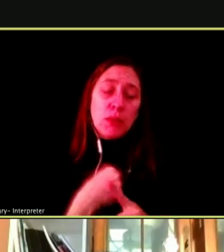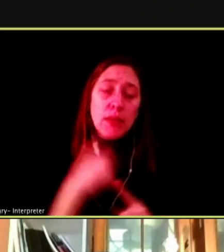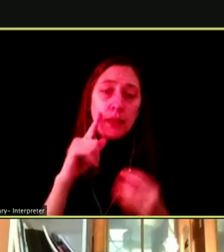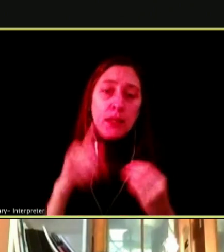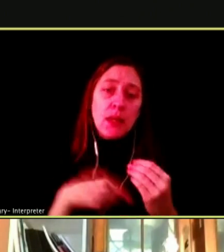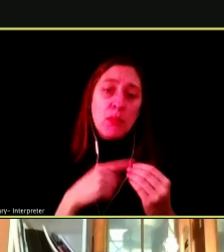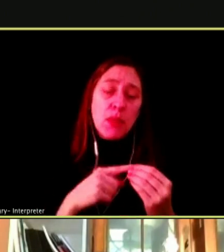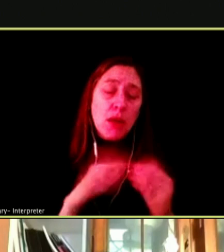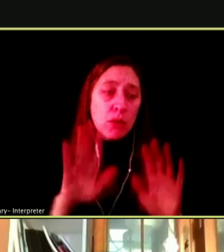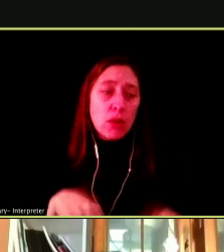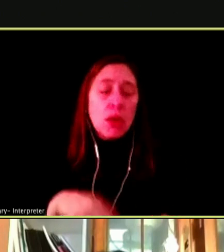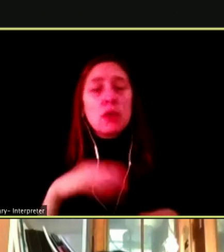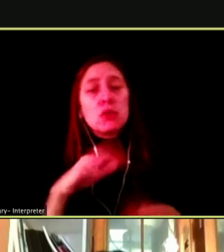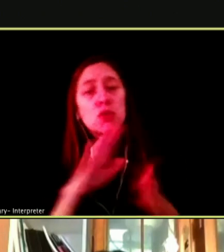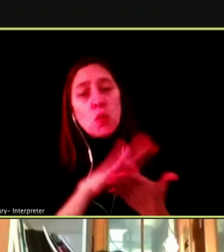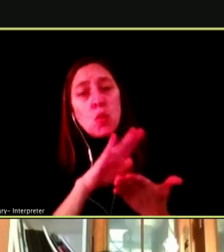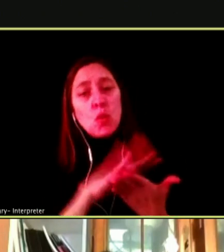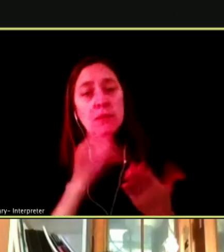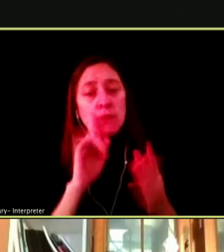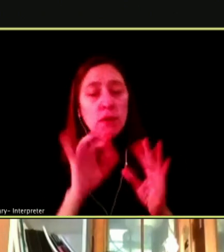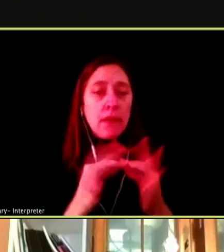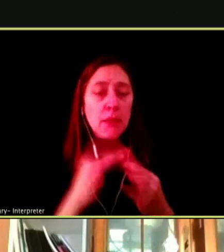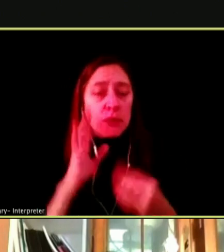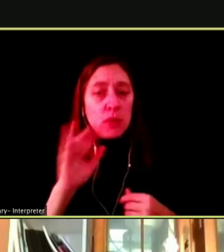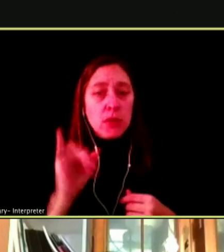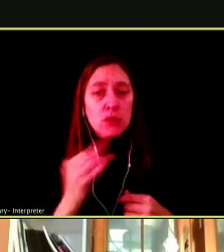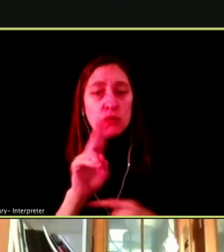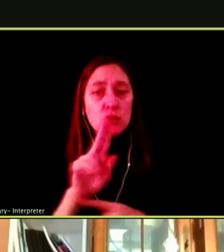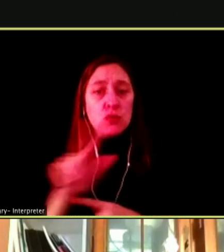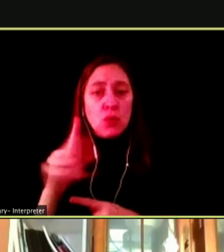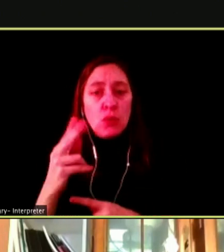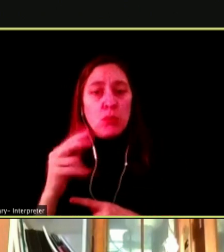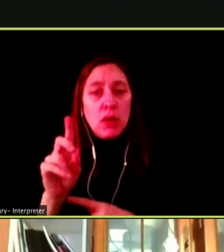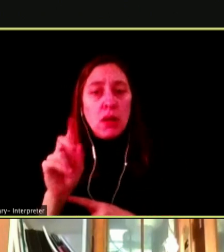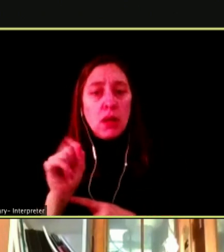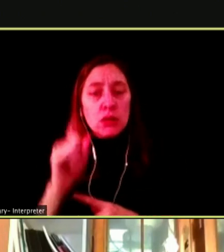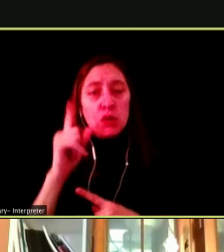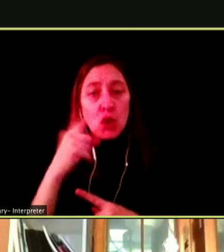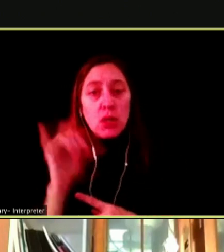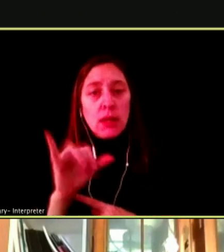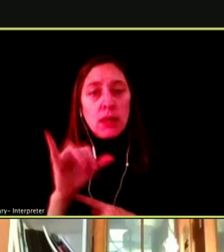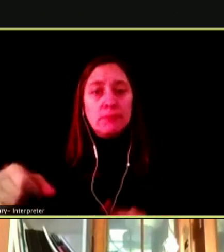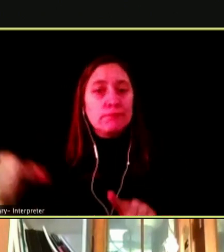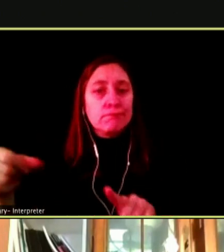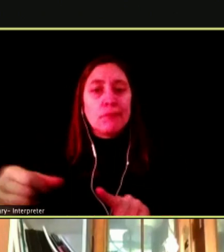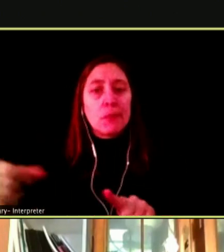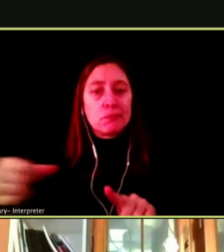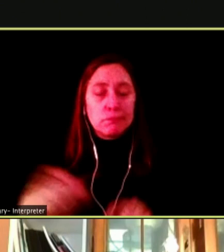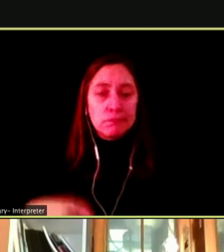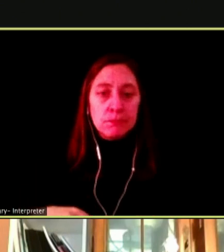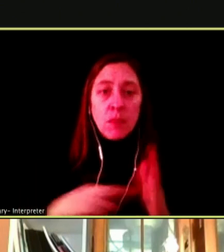IN SCHOOLS LIKE FOR OUR FAMILIES, THE PODS LOOK LIKE USB DRIVES AND FOR SOME THEY CAN